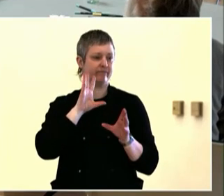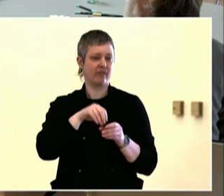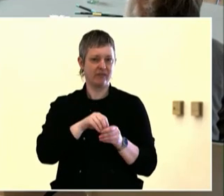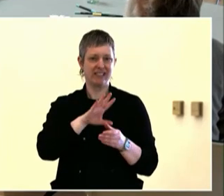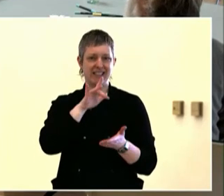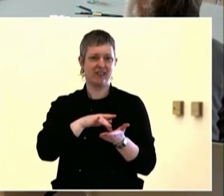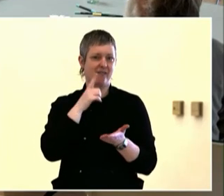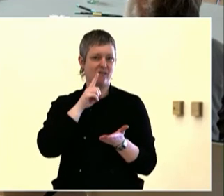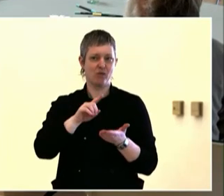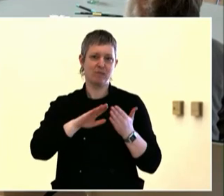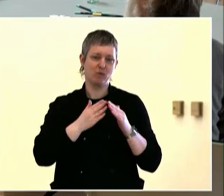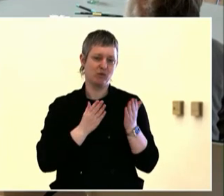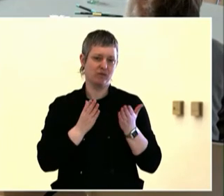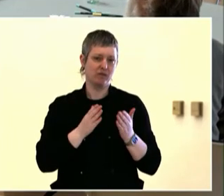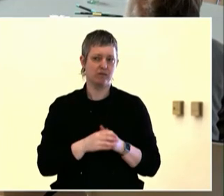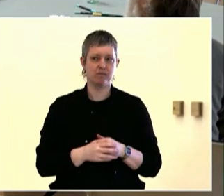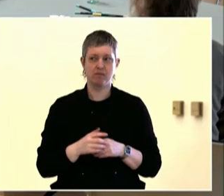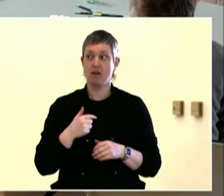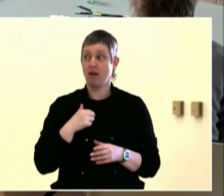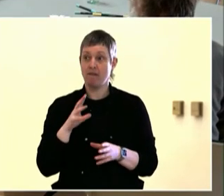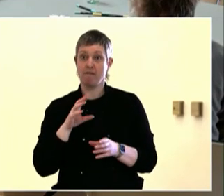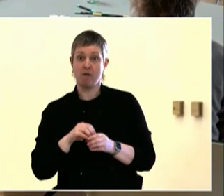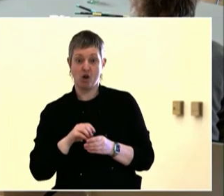Good morning, everyone.